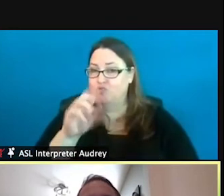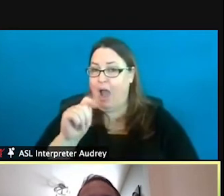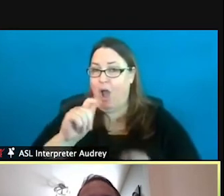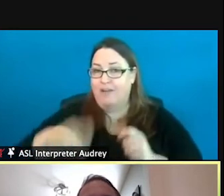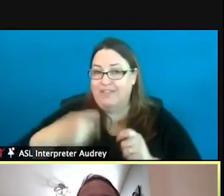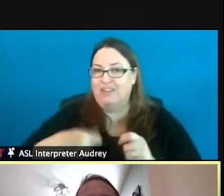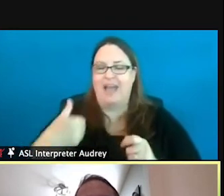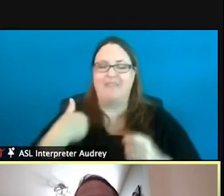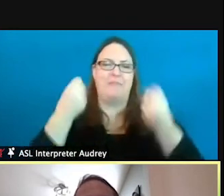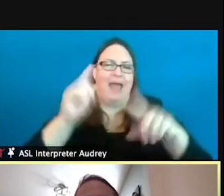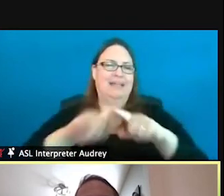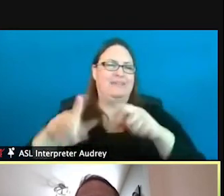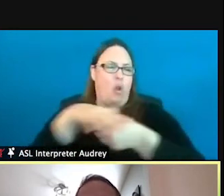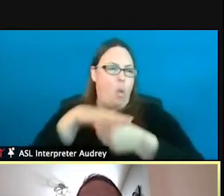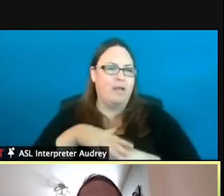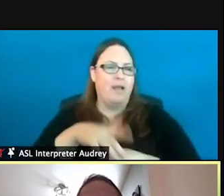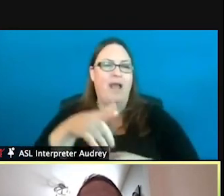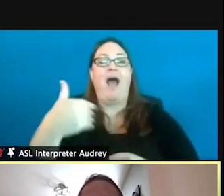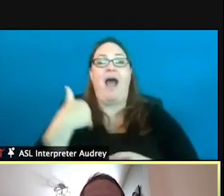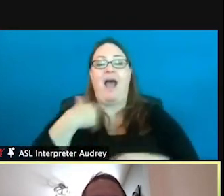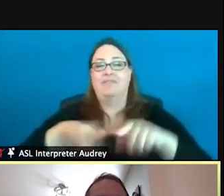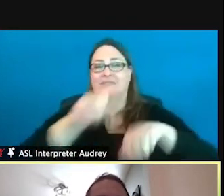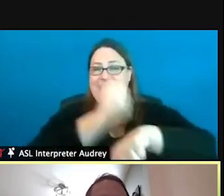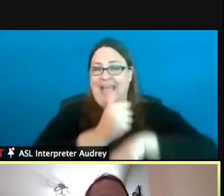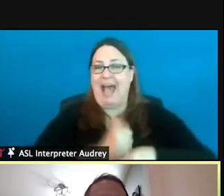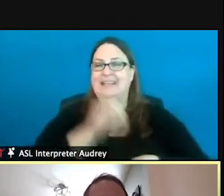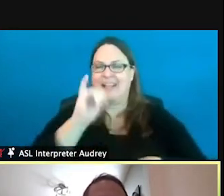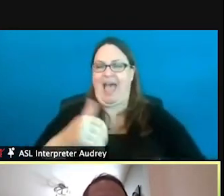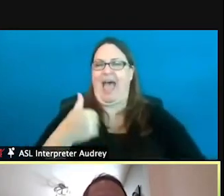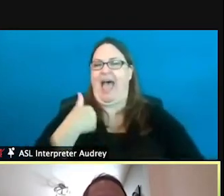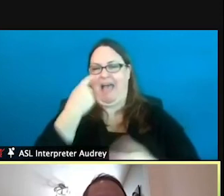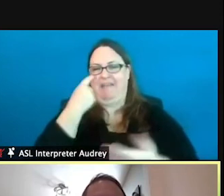and these are sites that are identified by Fisheries Division personnel.